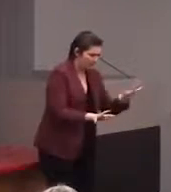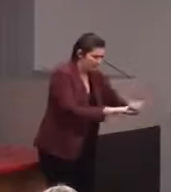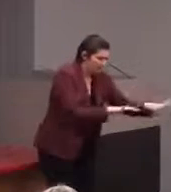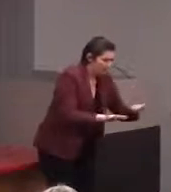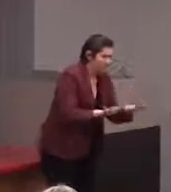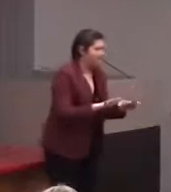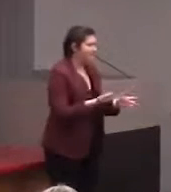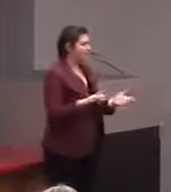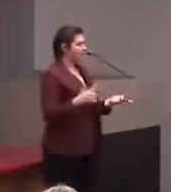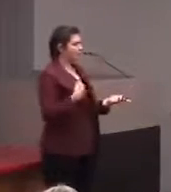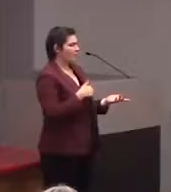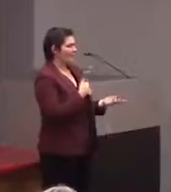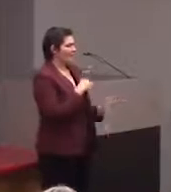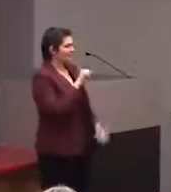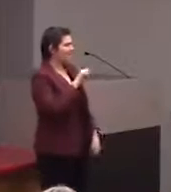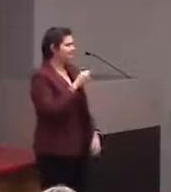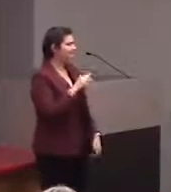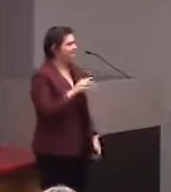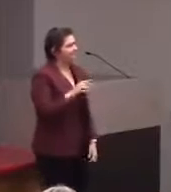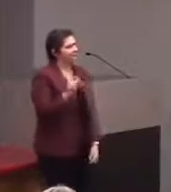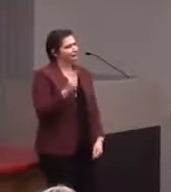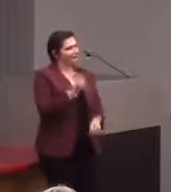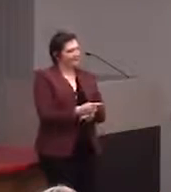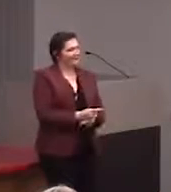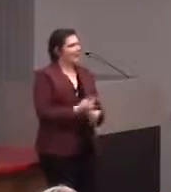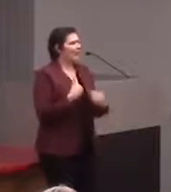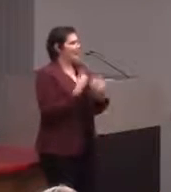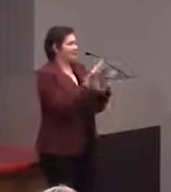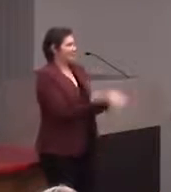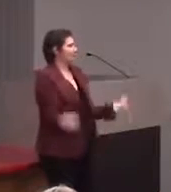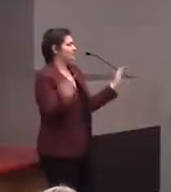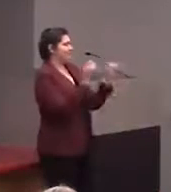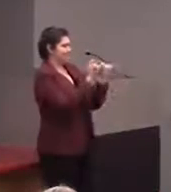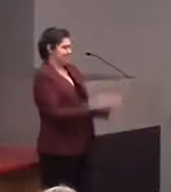"Where is what I'm looking for?" and not make me touch every single thing- Right, so we have kind of a... We do have a general system for finding,